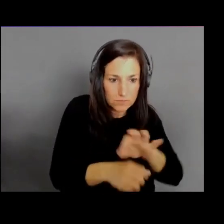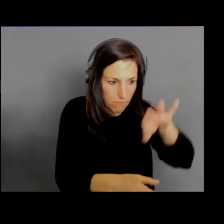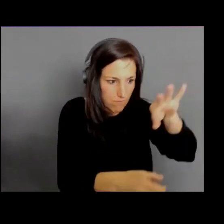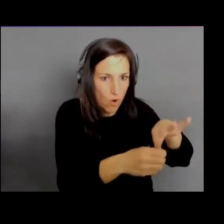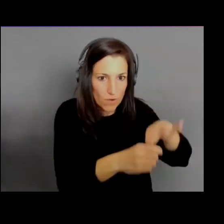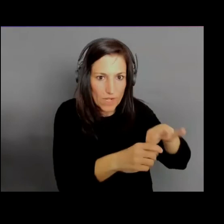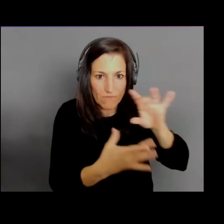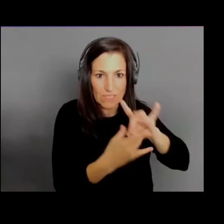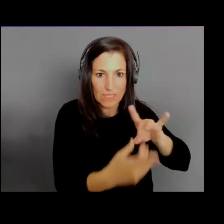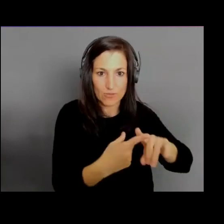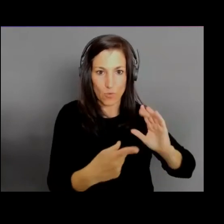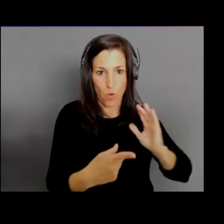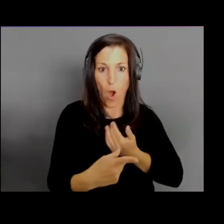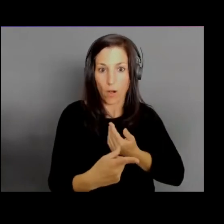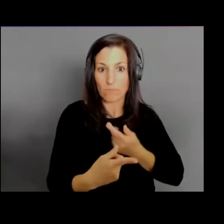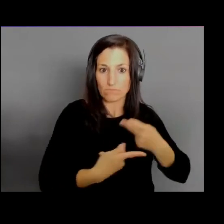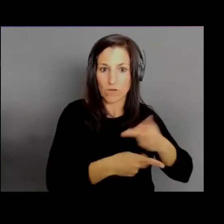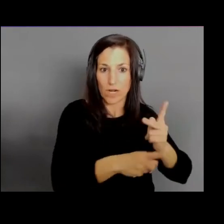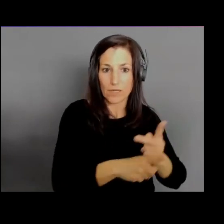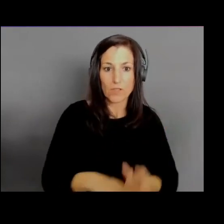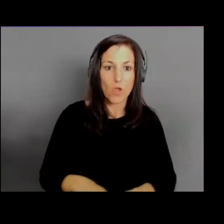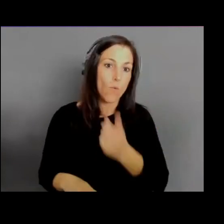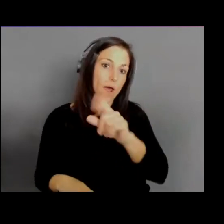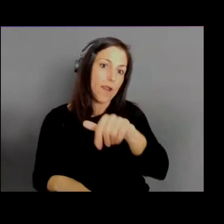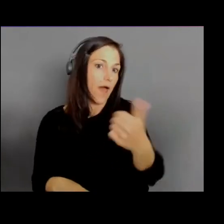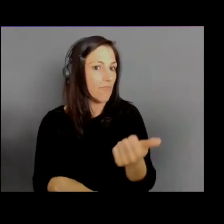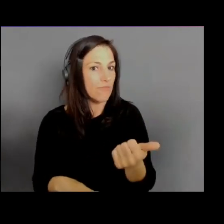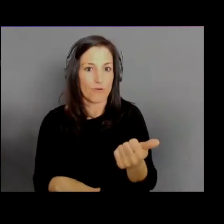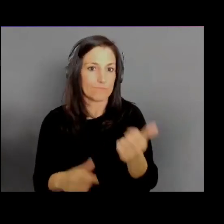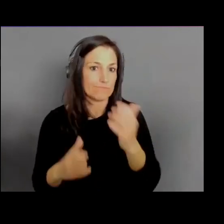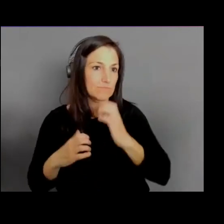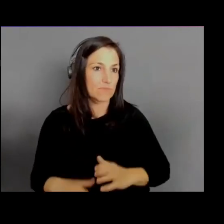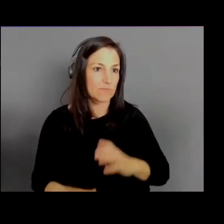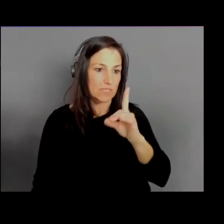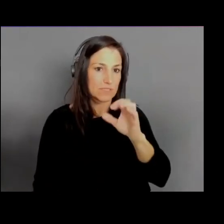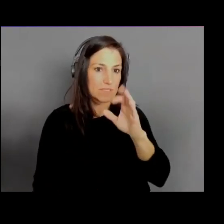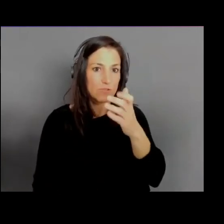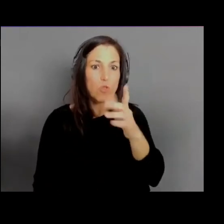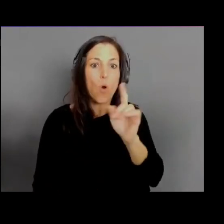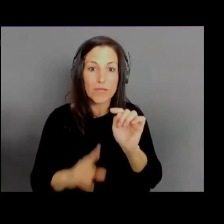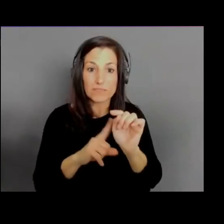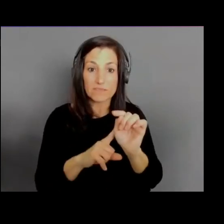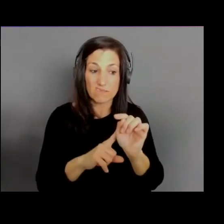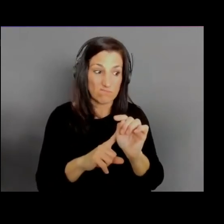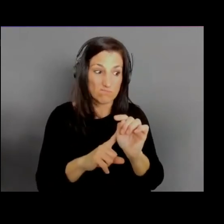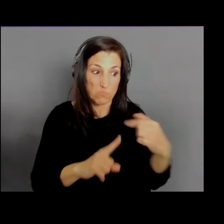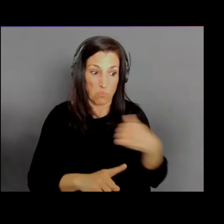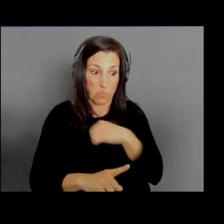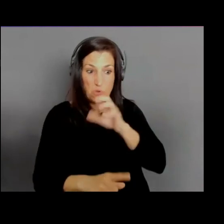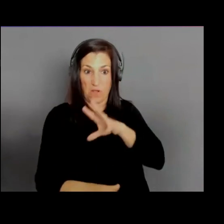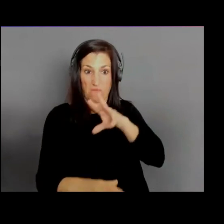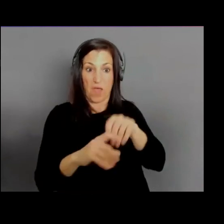helped without us really being involved. They found a customer need and they built a telehealth application